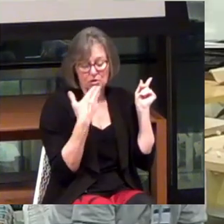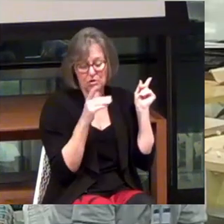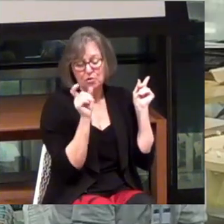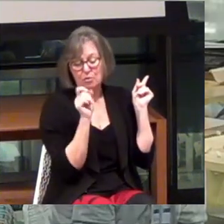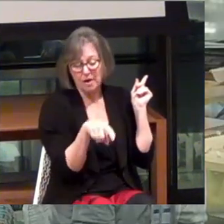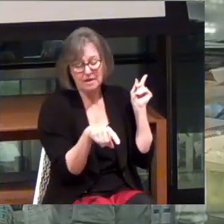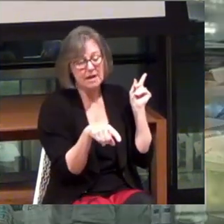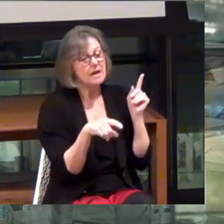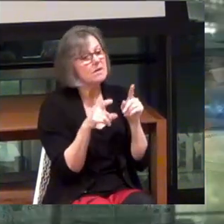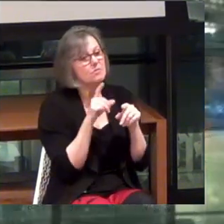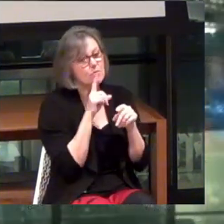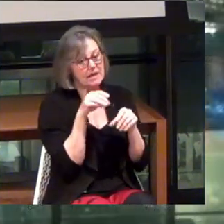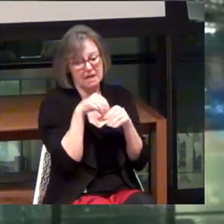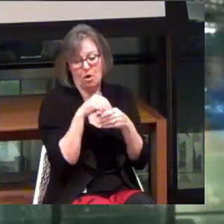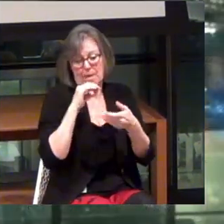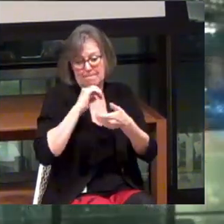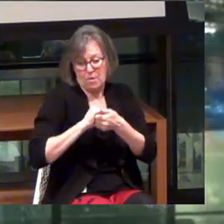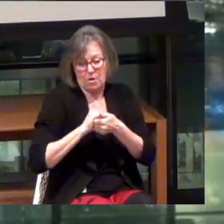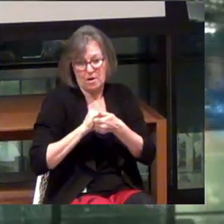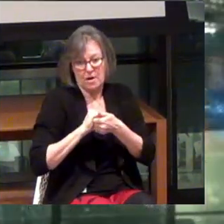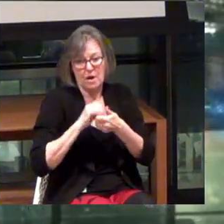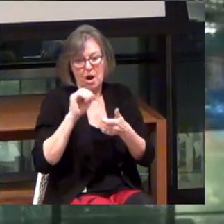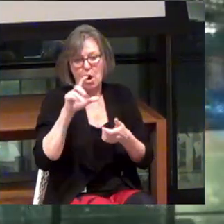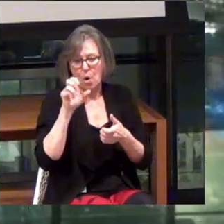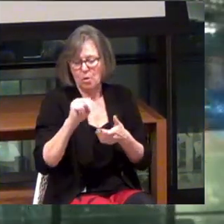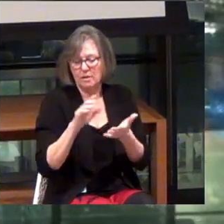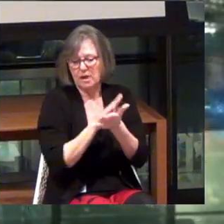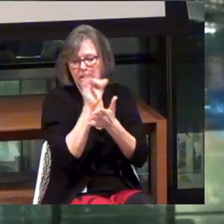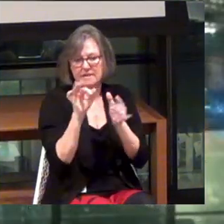Actually, within our partnership with Olin College of Engineering, we've been working